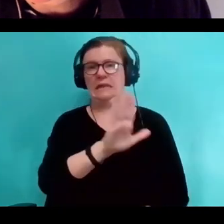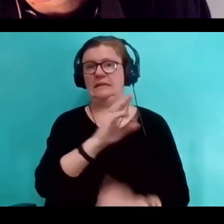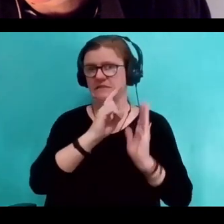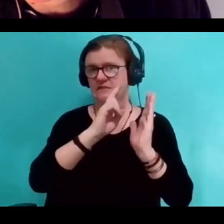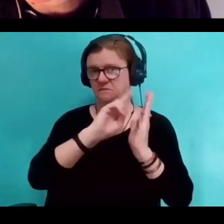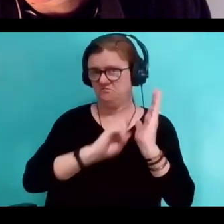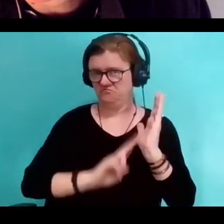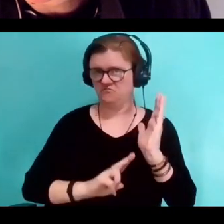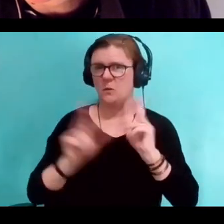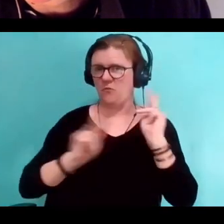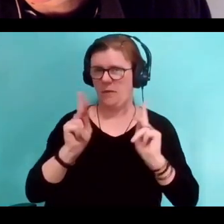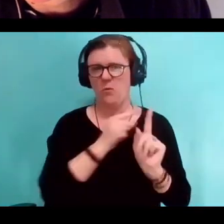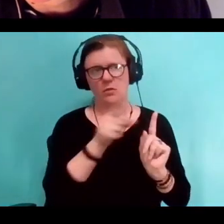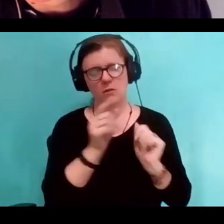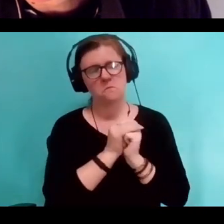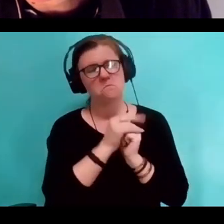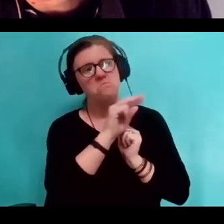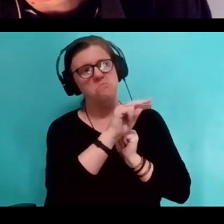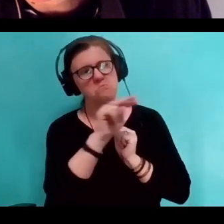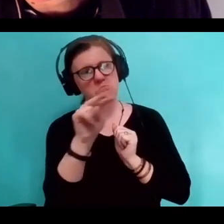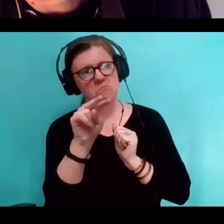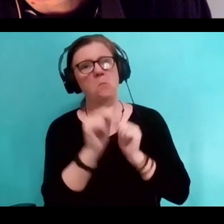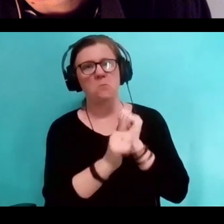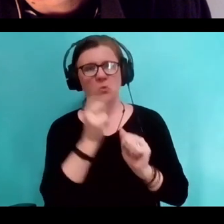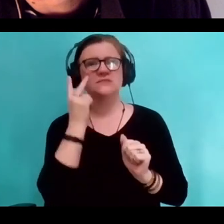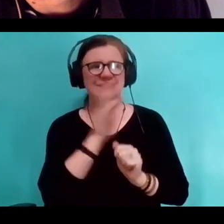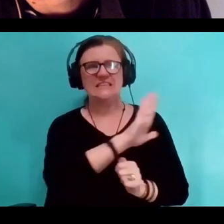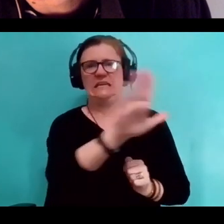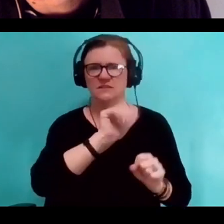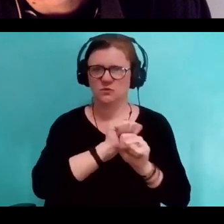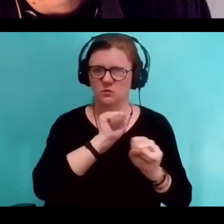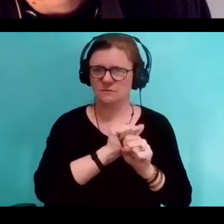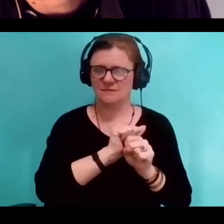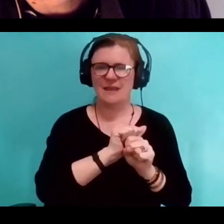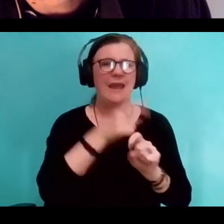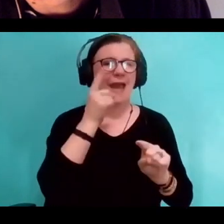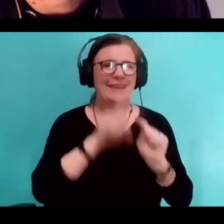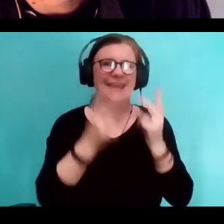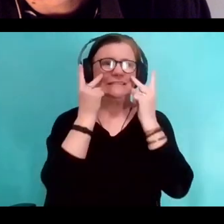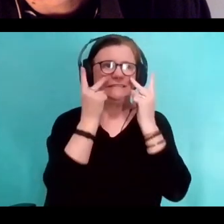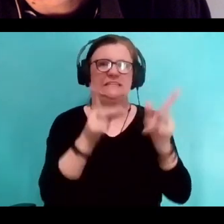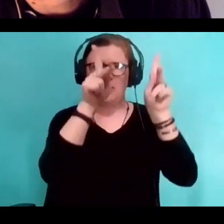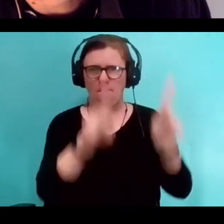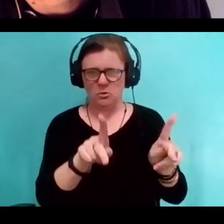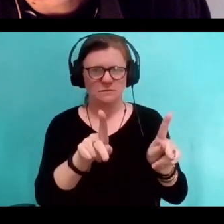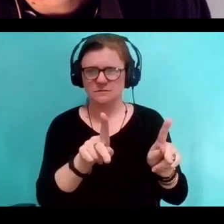most of what I see is Lucian Freud. I tend not to see the sitter that much,